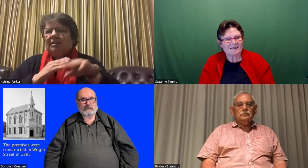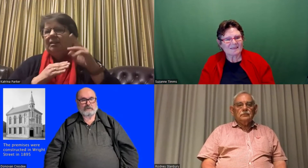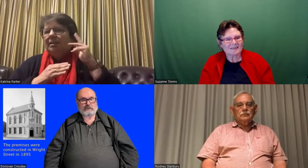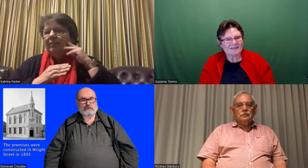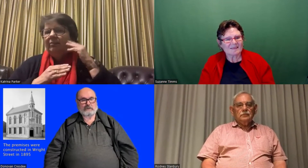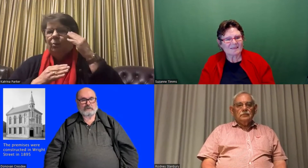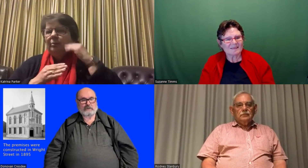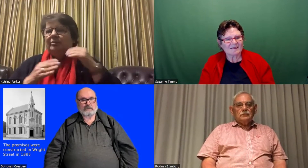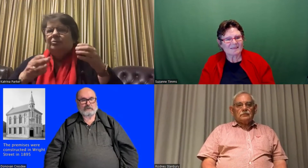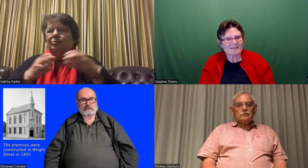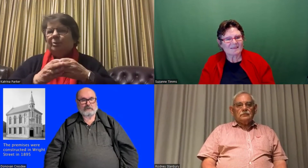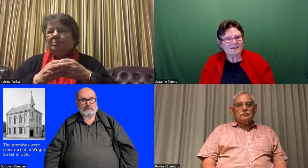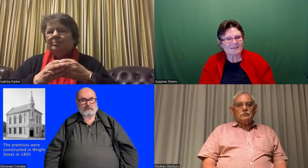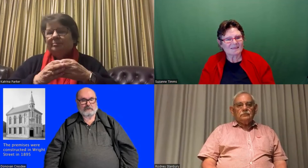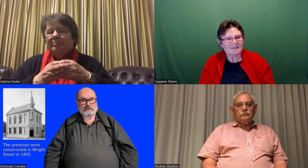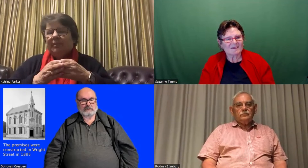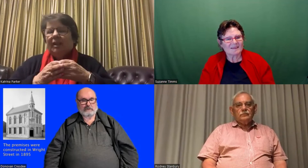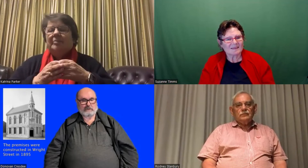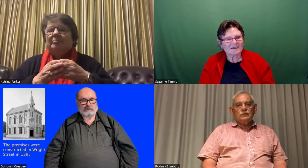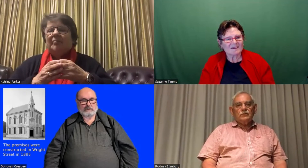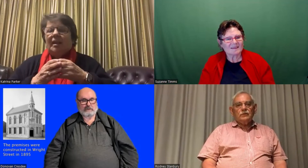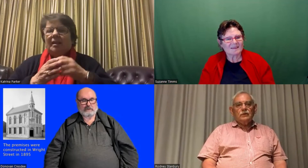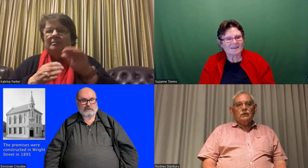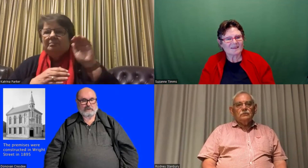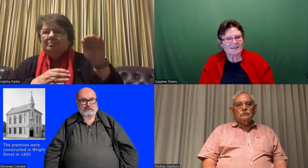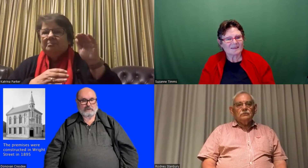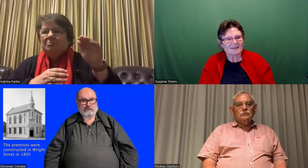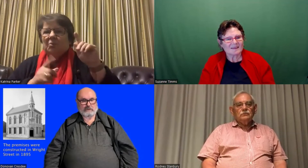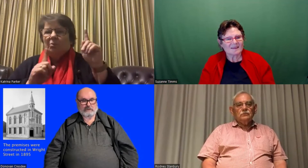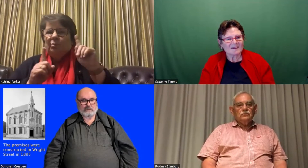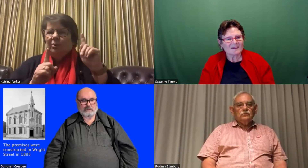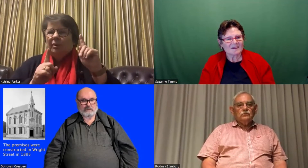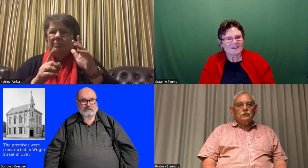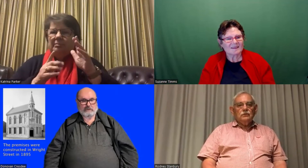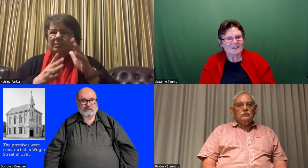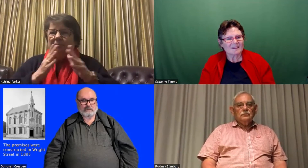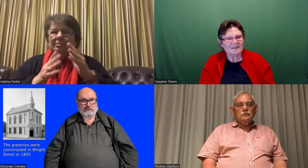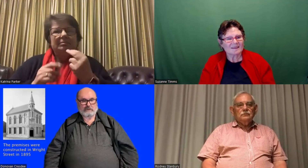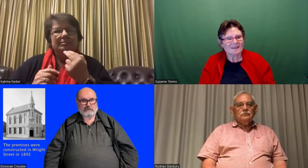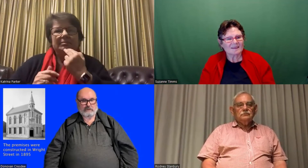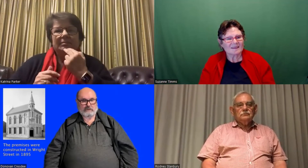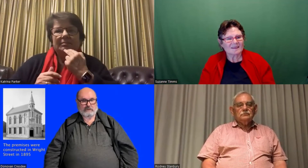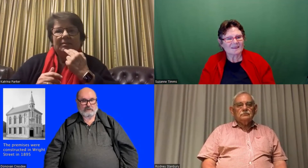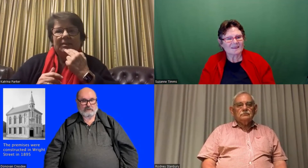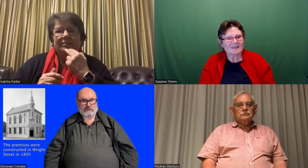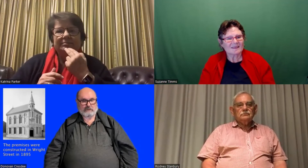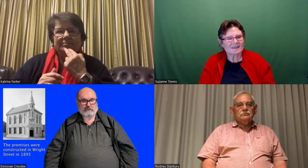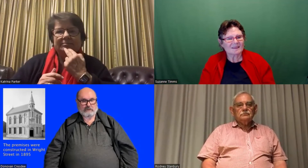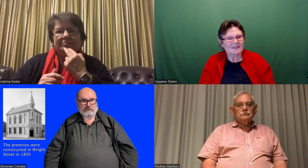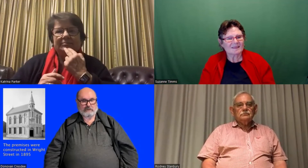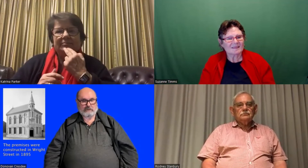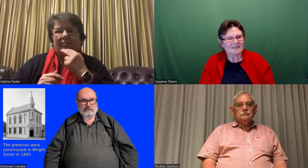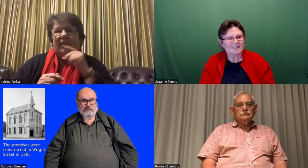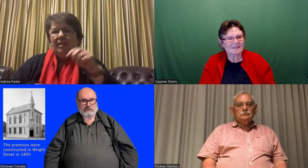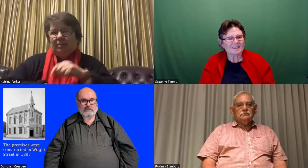at a Deaf women's group - I was asking them why the sign name for Adelaide was like this